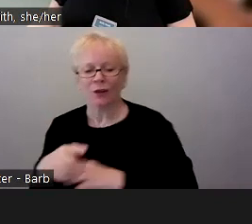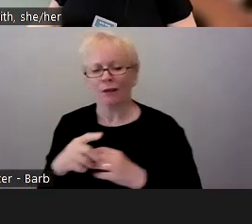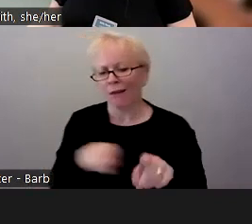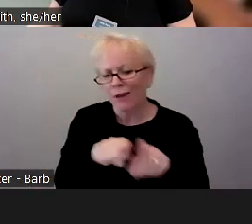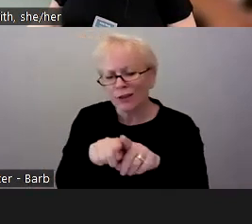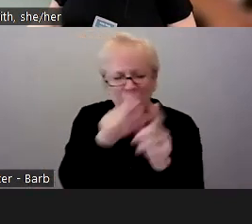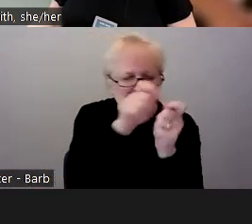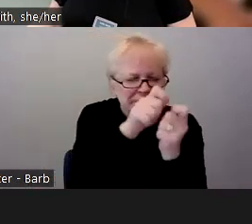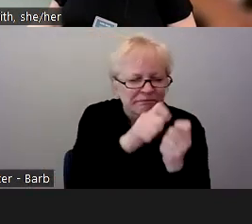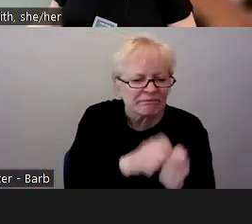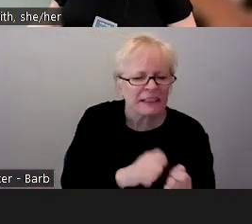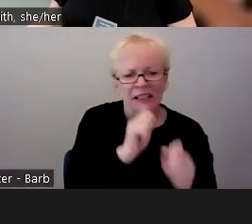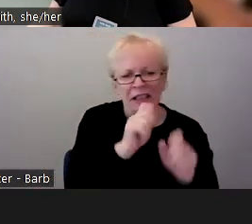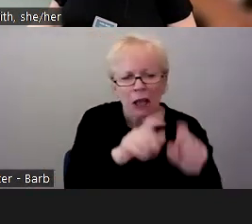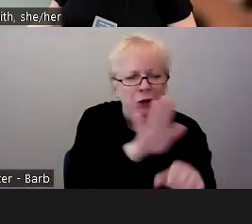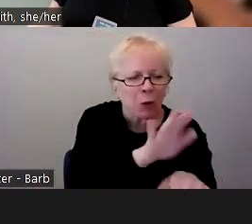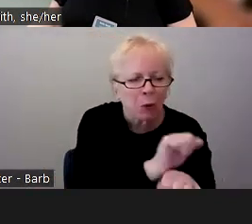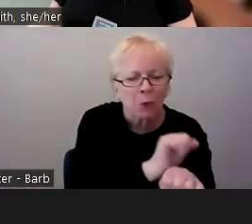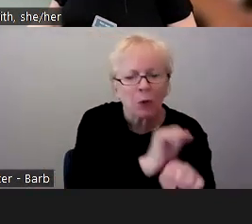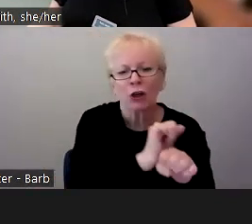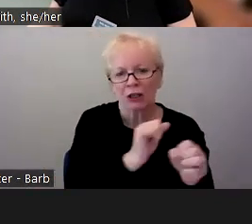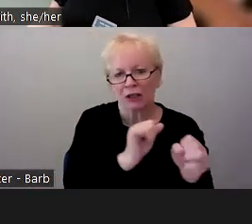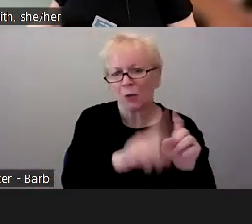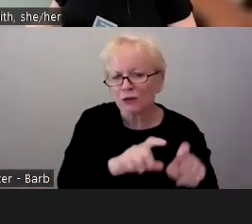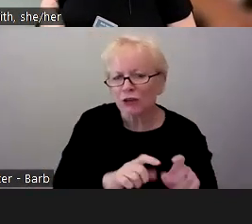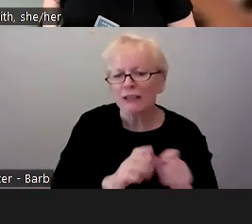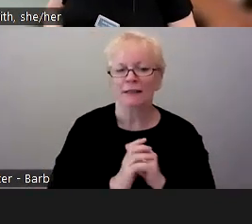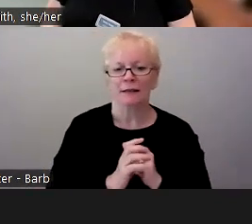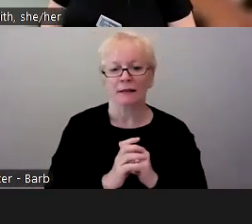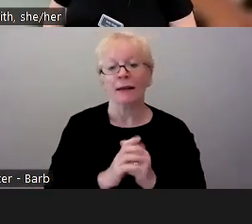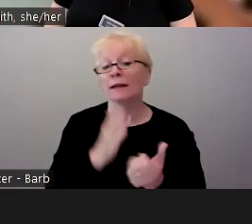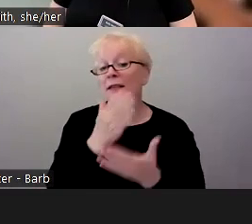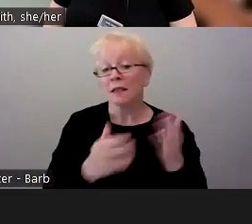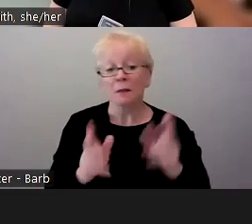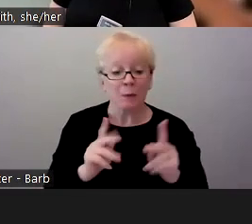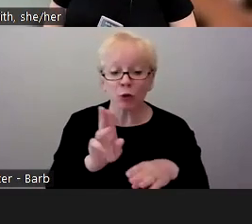the details of the work questions if you need that. Some folks use that, some don't.